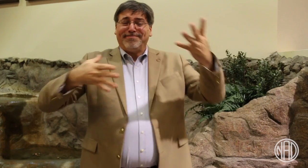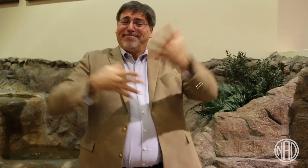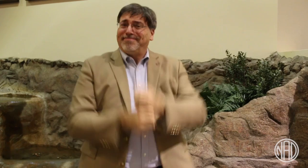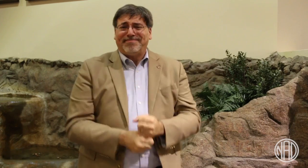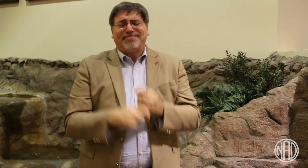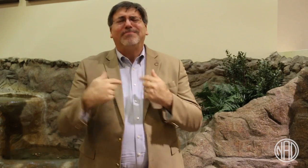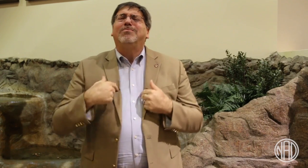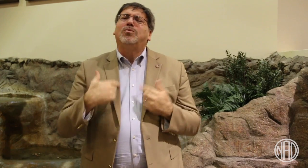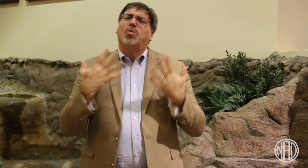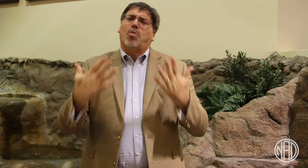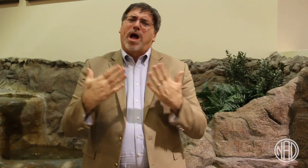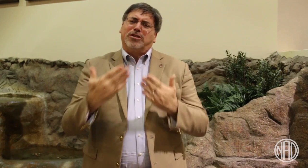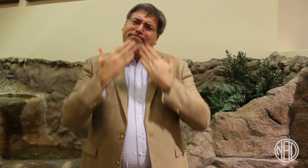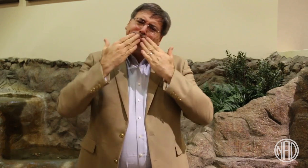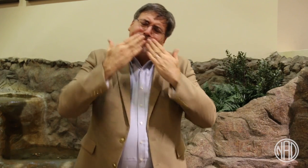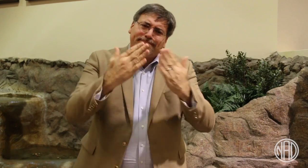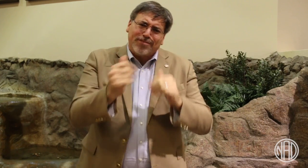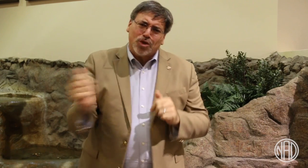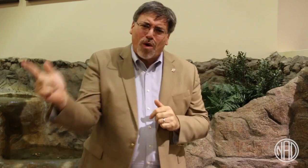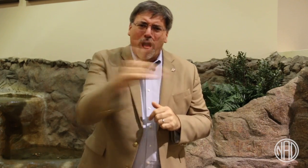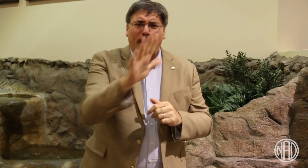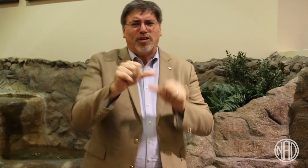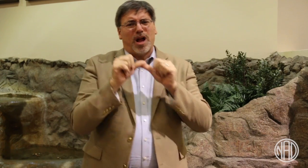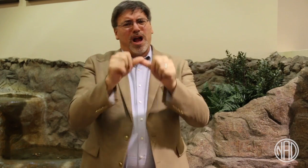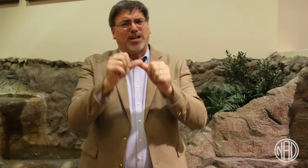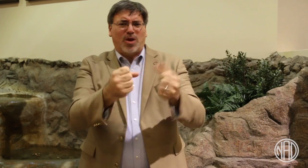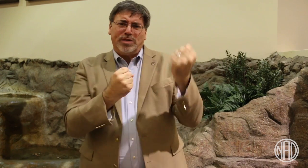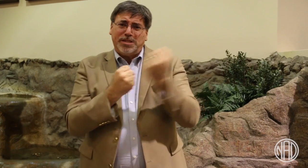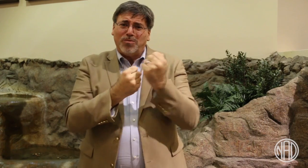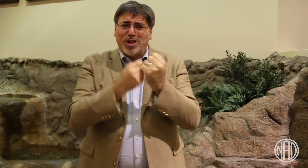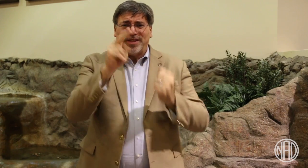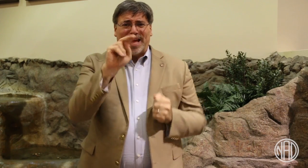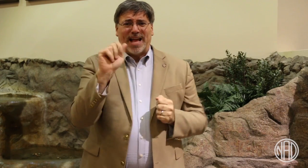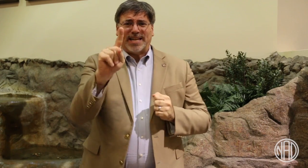So, in summary, I'd like to thank you for your ongoing support of the NAD.